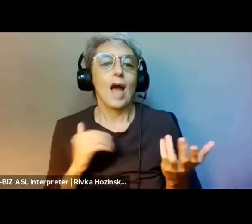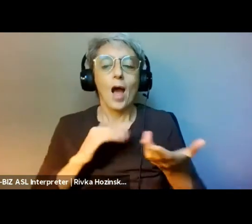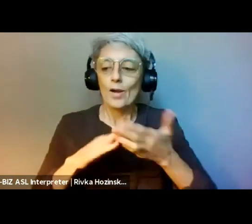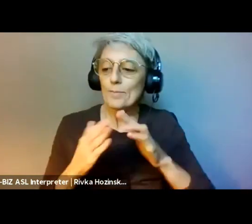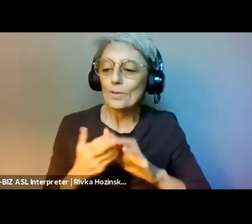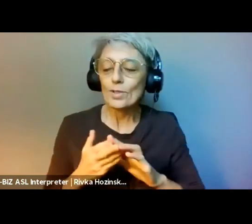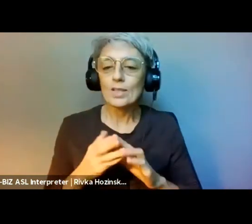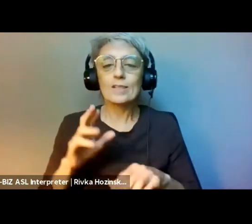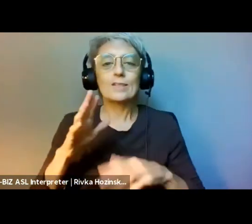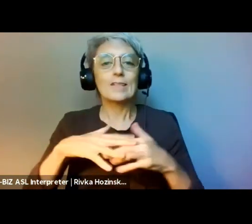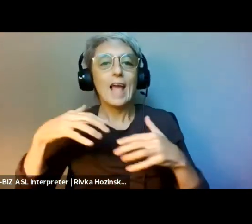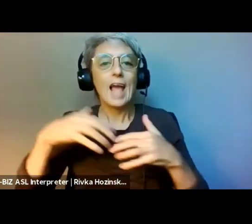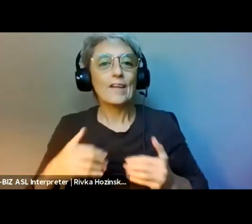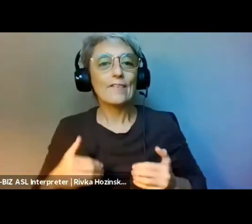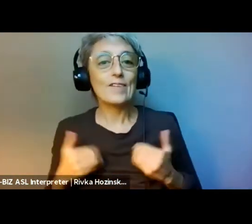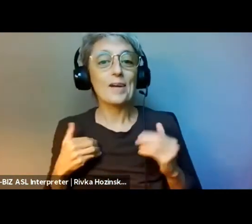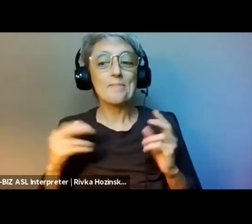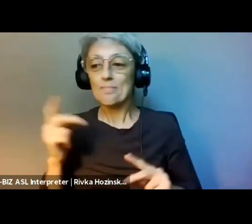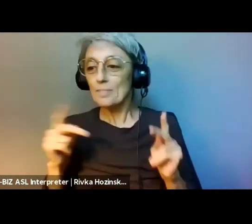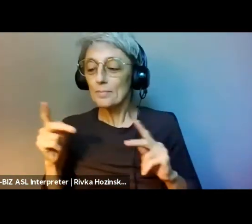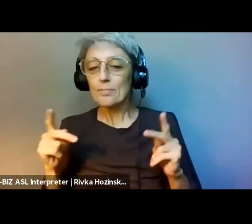and perpetrator of the extractive economy.